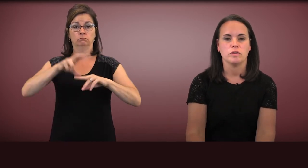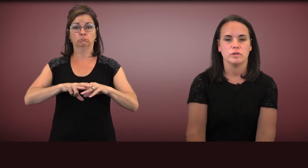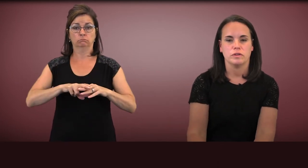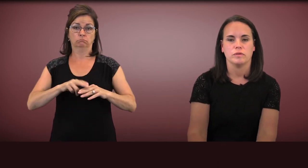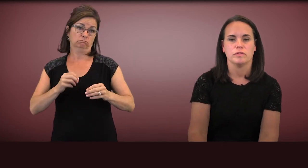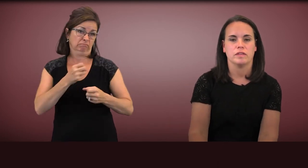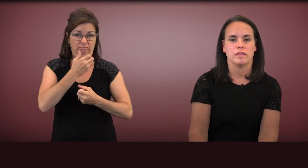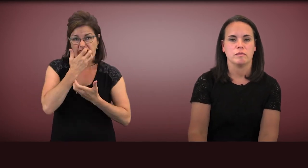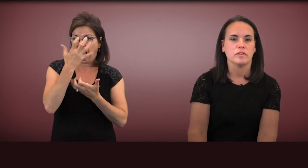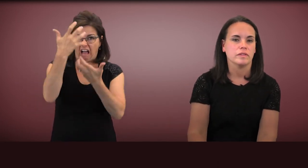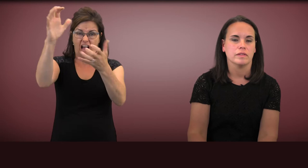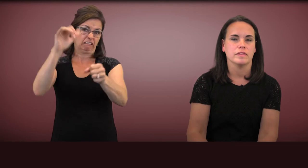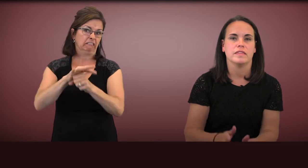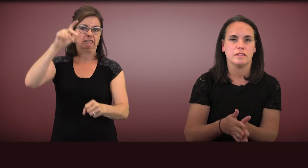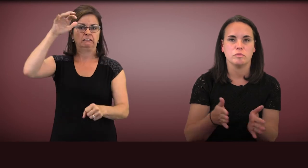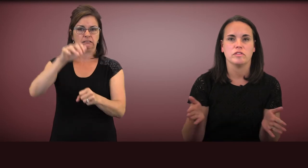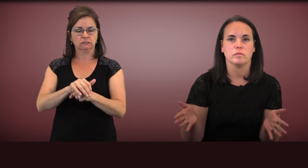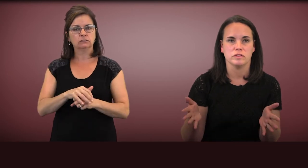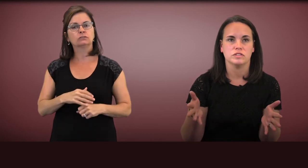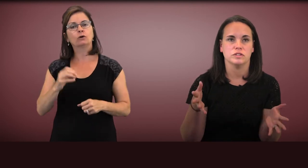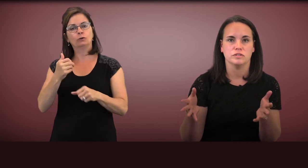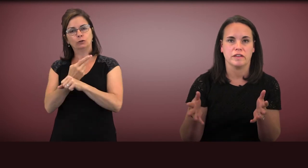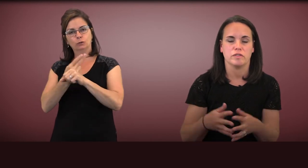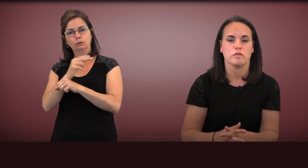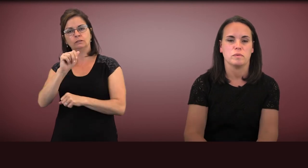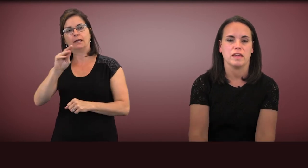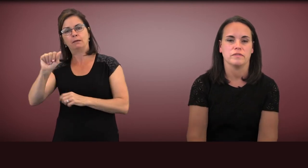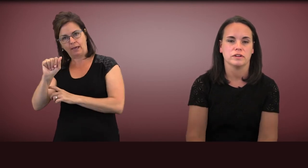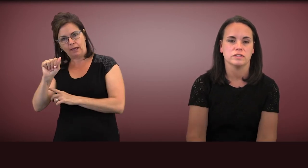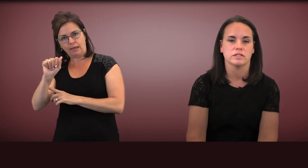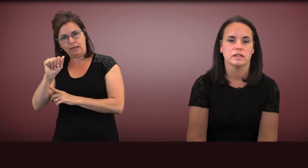You would use these principles to address those behaviors.